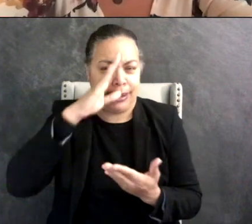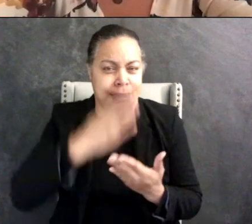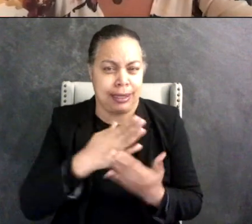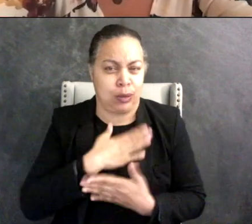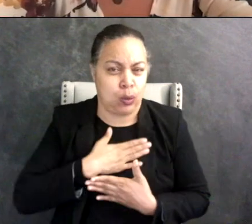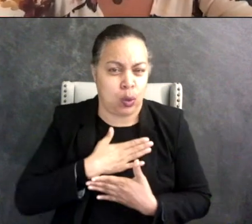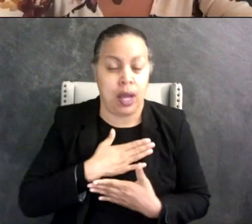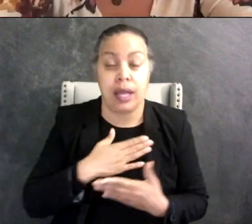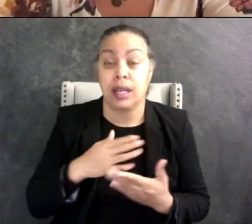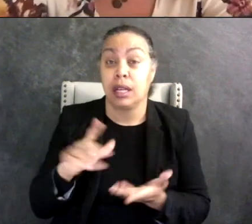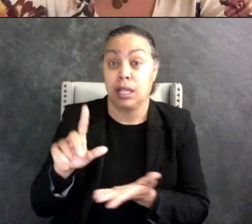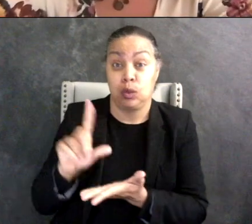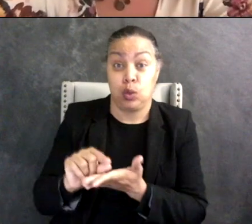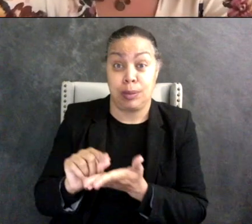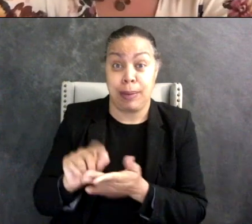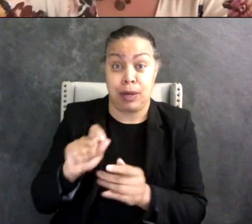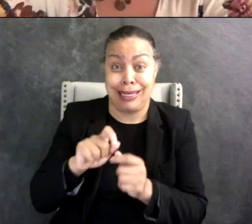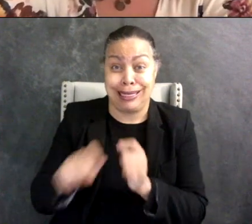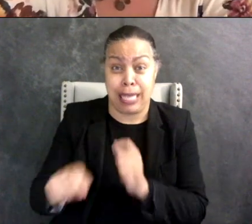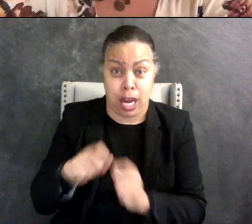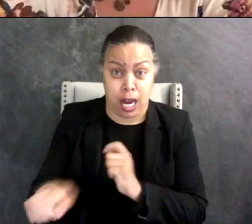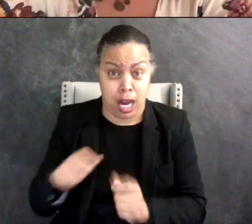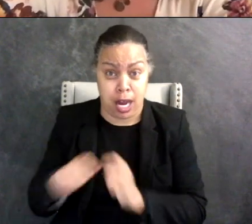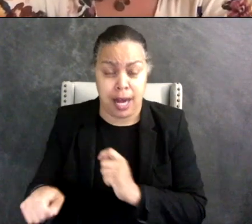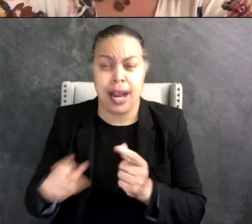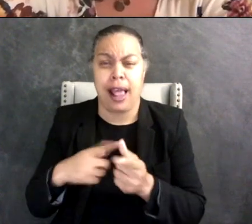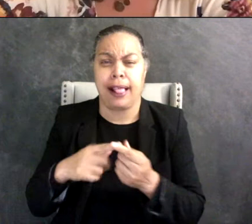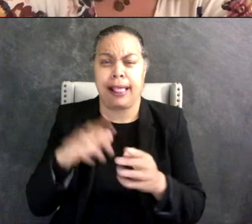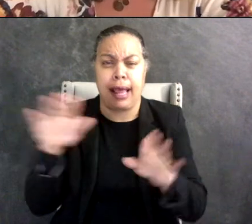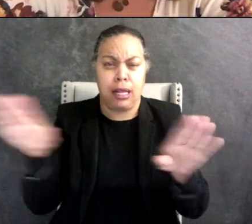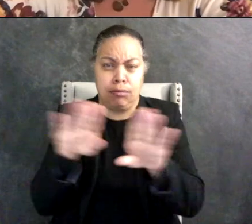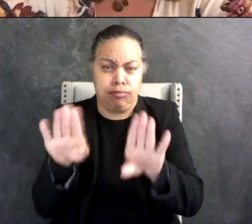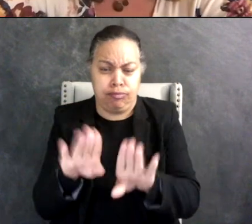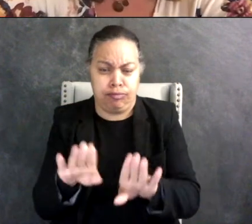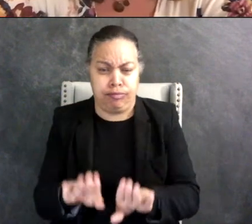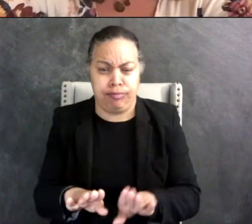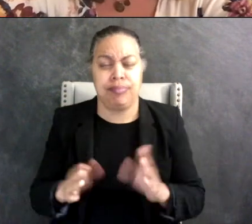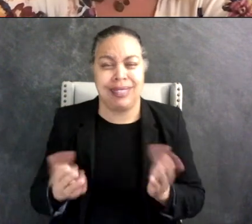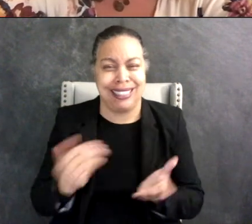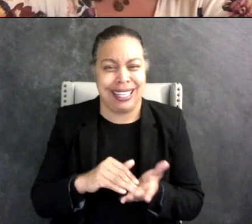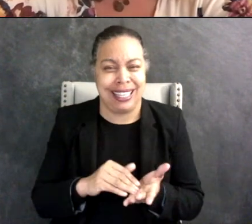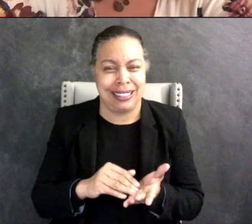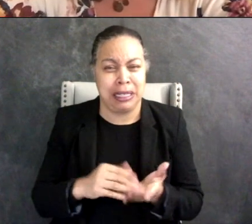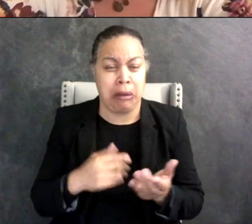newspapers and then put them back together the right way and I thought that was really - like we